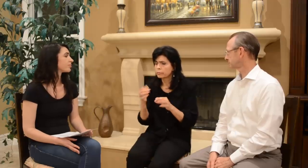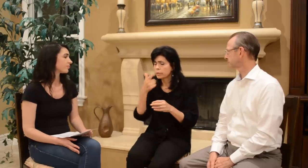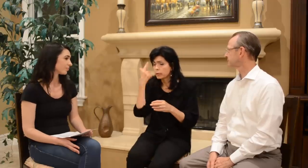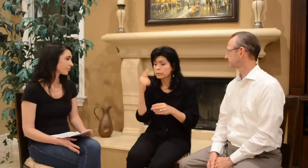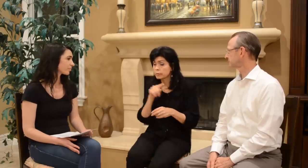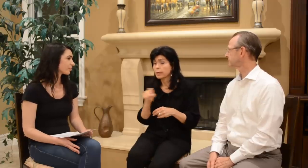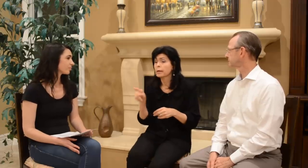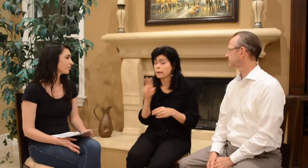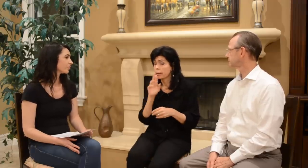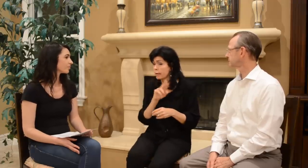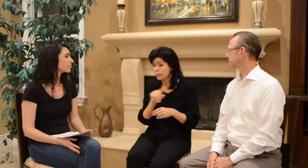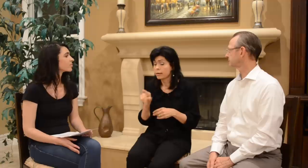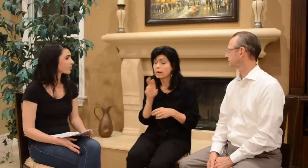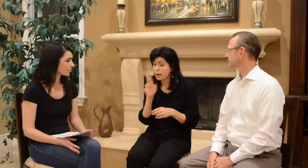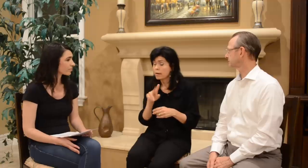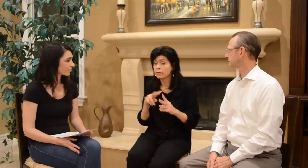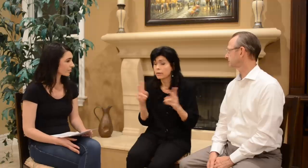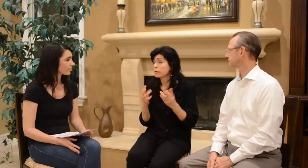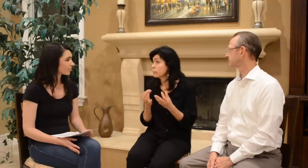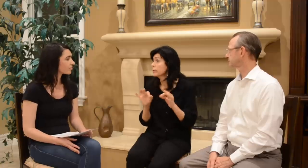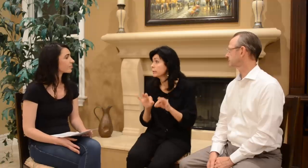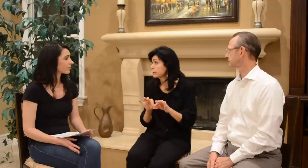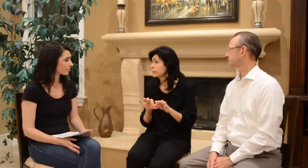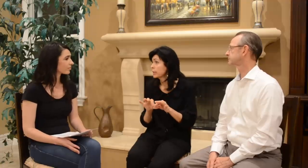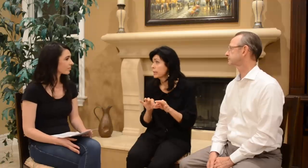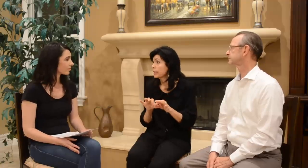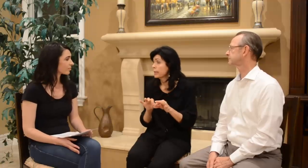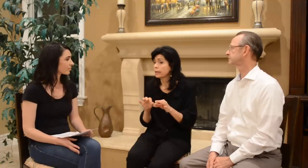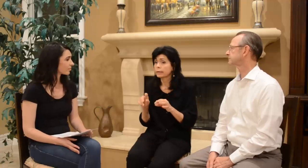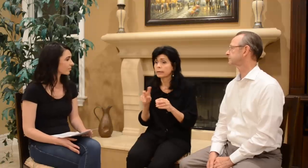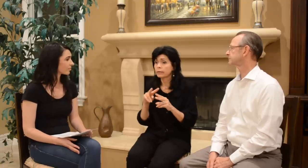Because they ARE very important